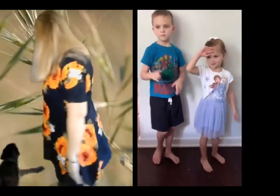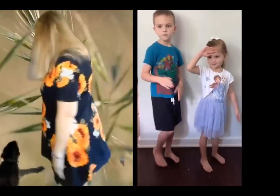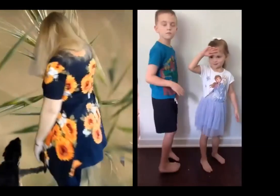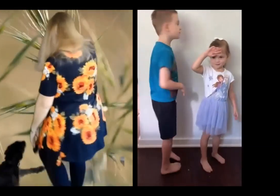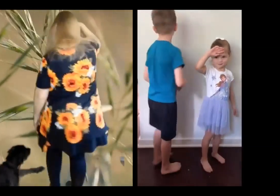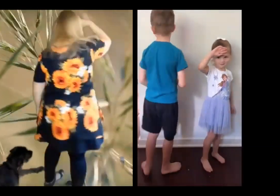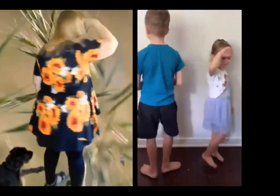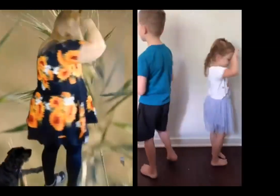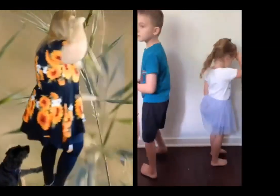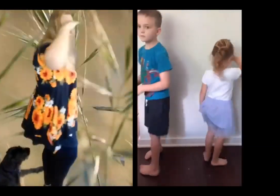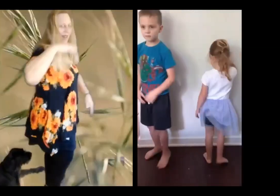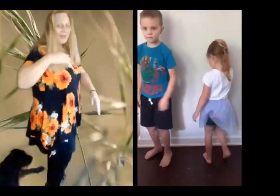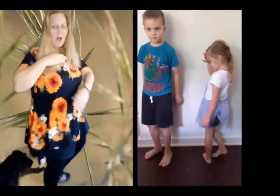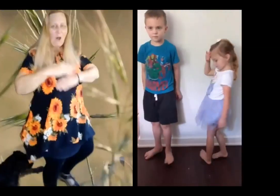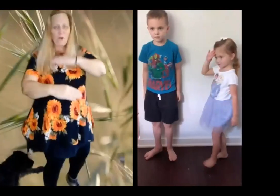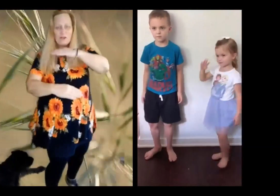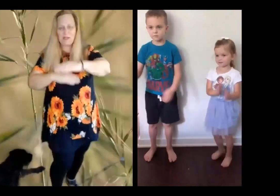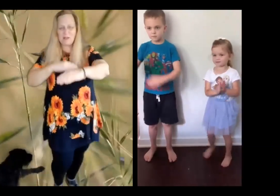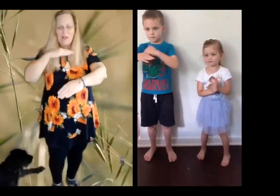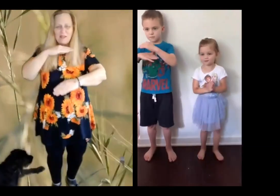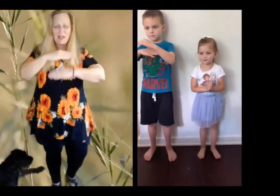Around to view his land.